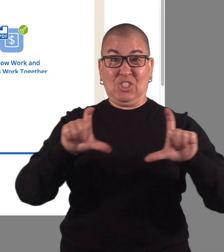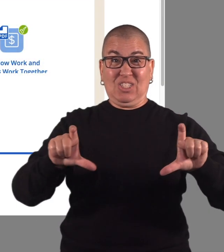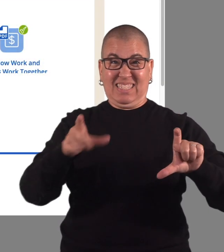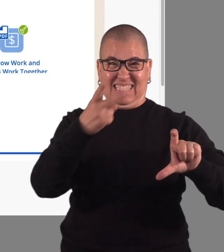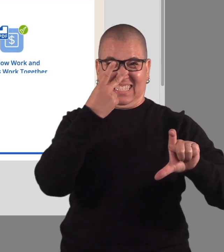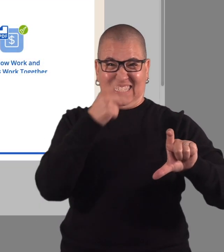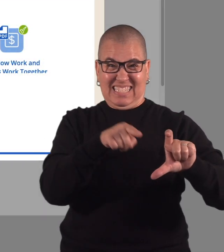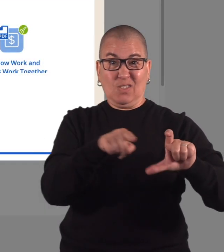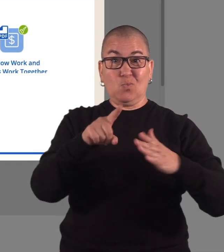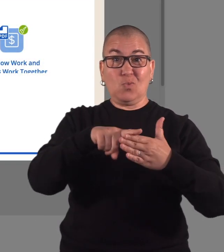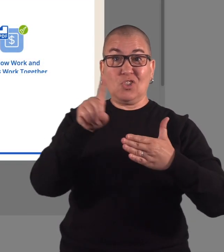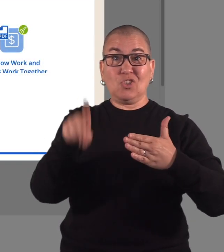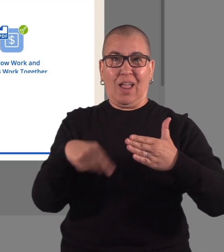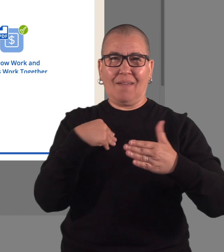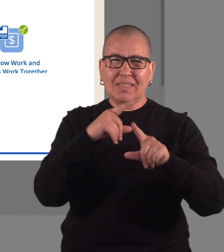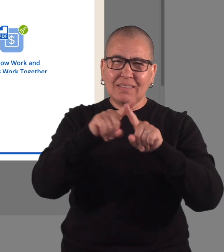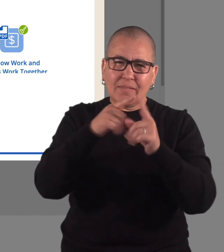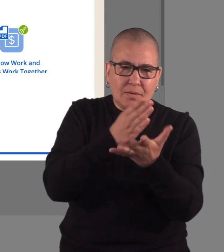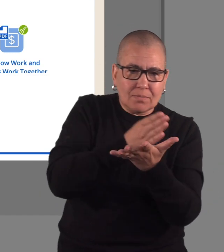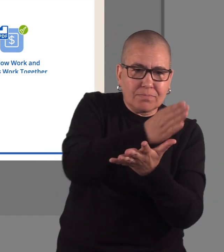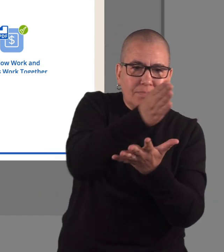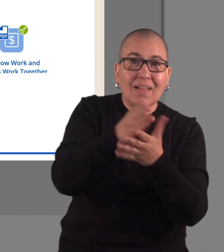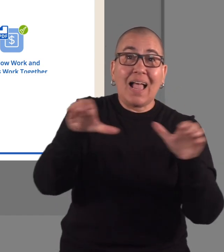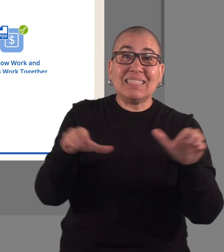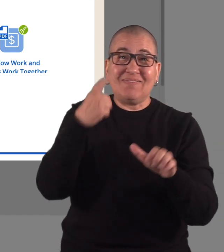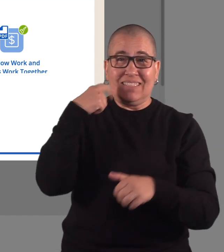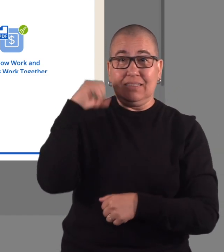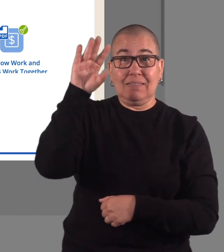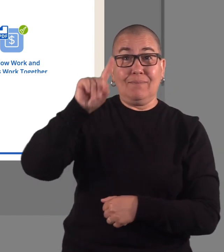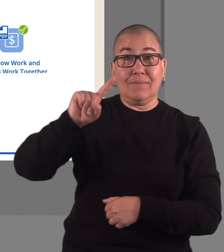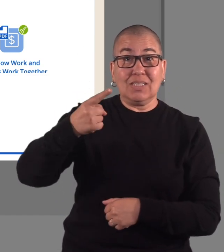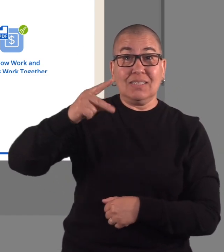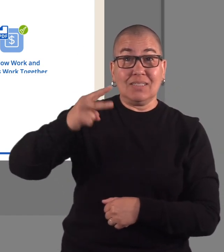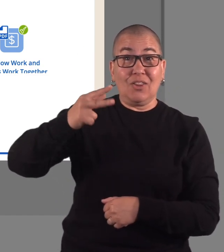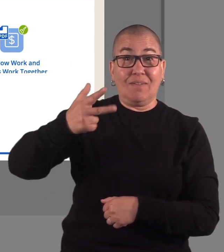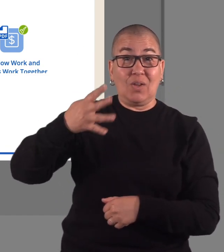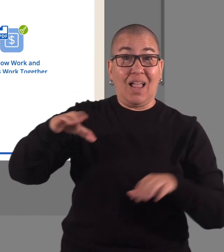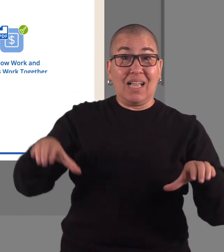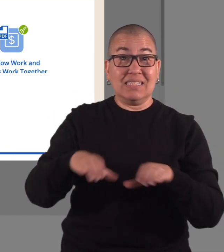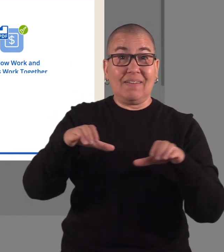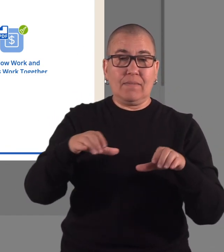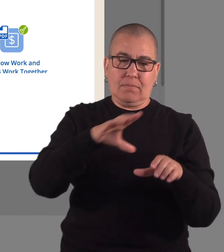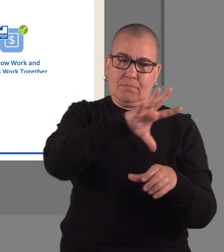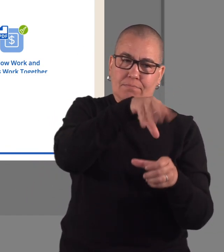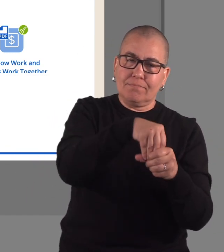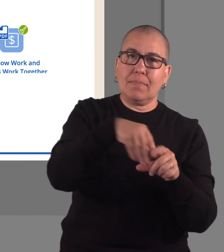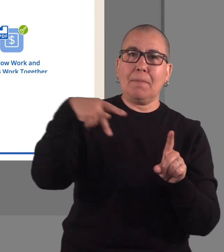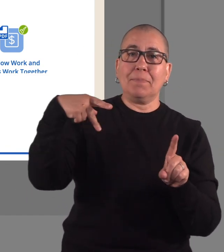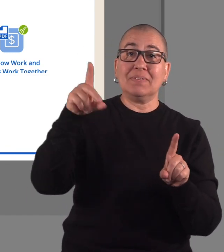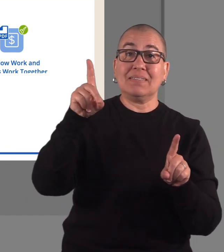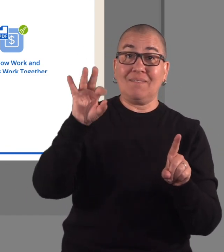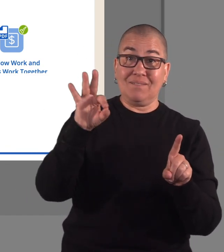you can see your results from each activity as separate PDFs,